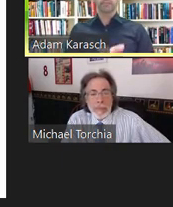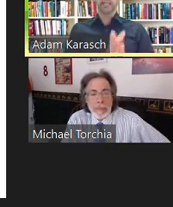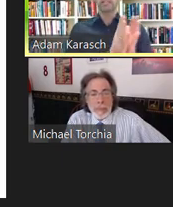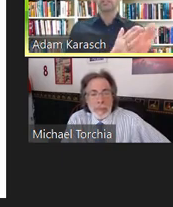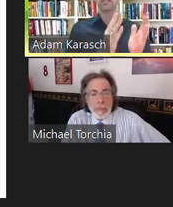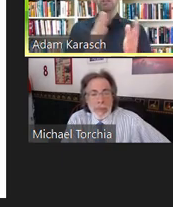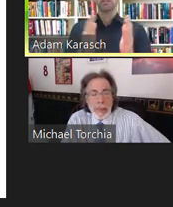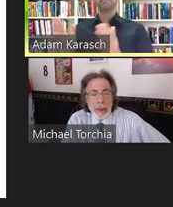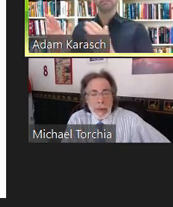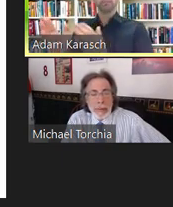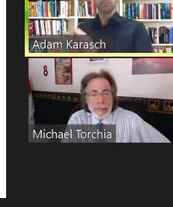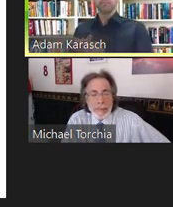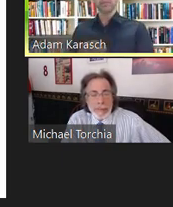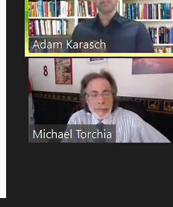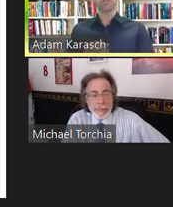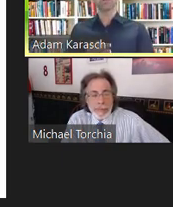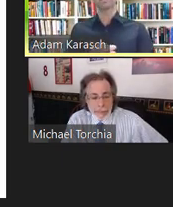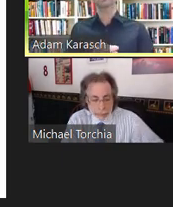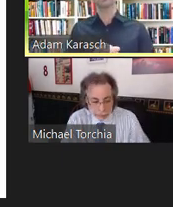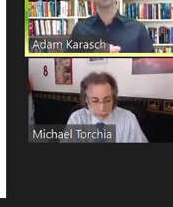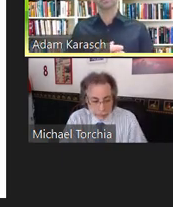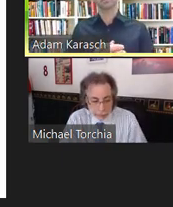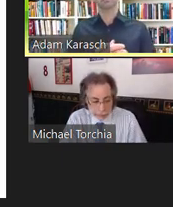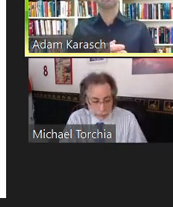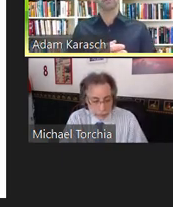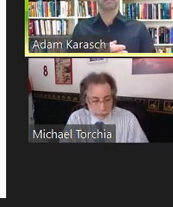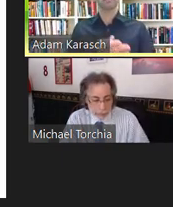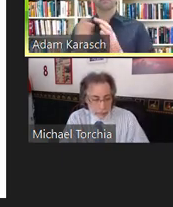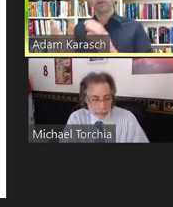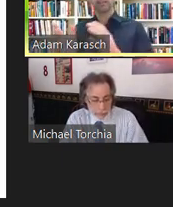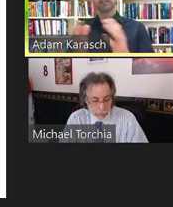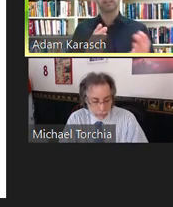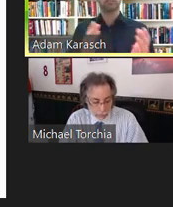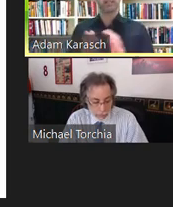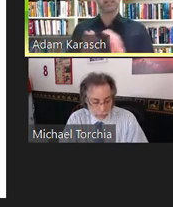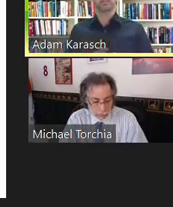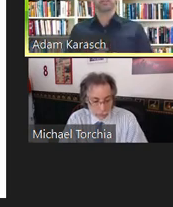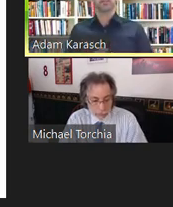And each session showcases legal and practical implications